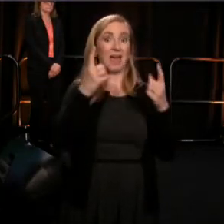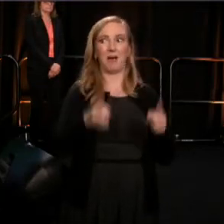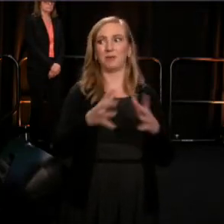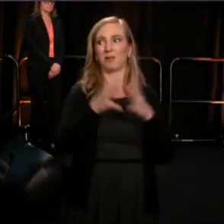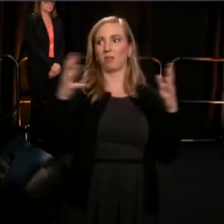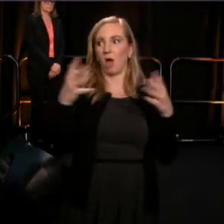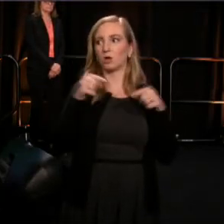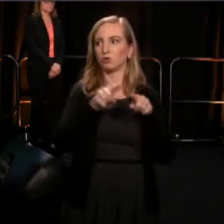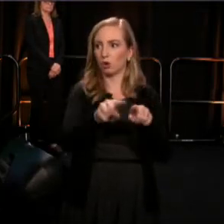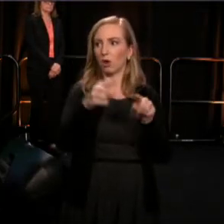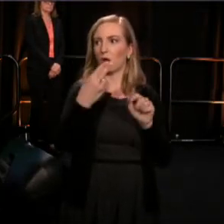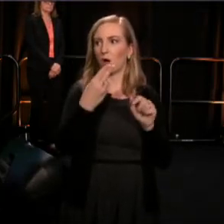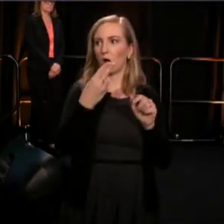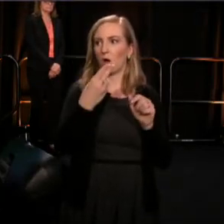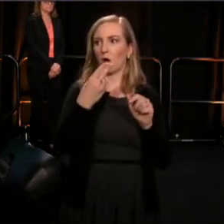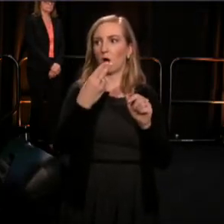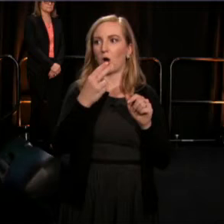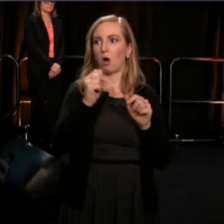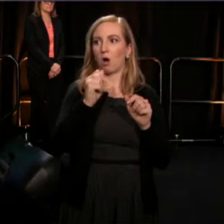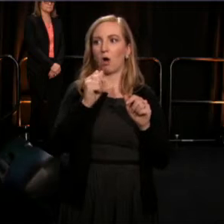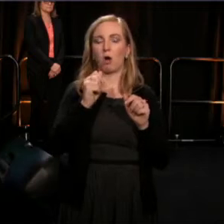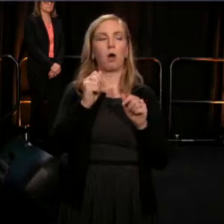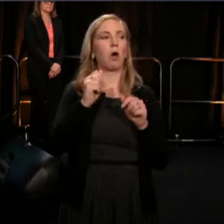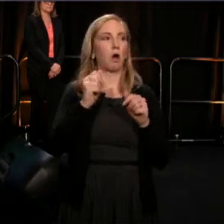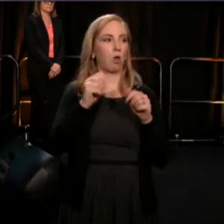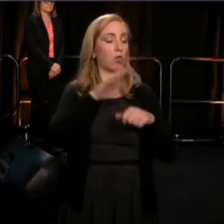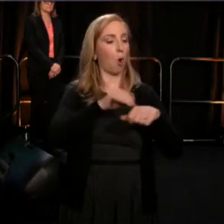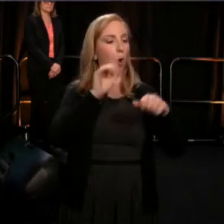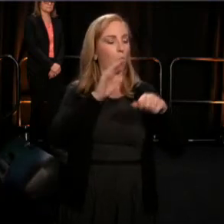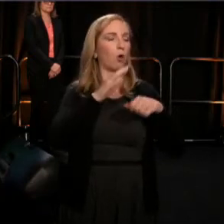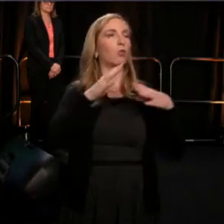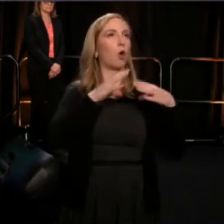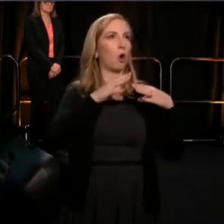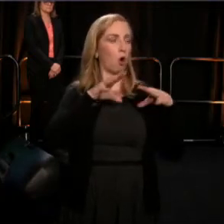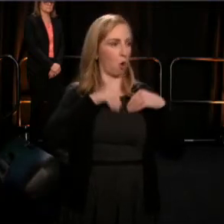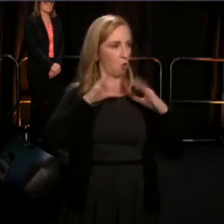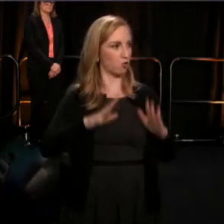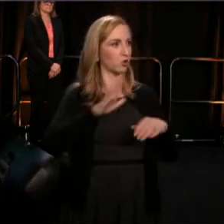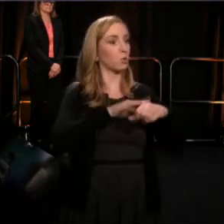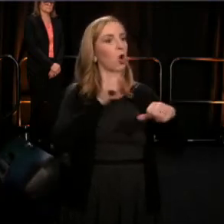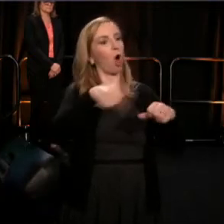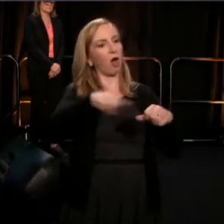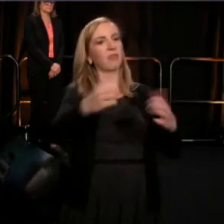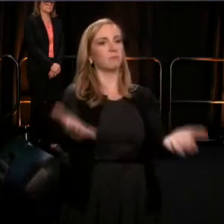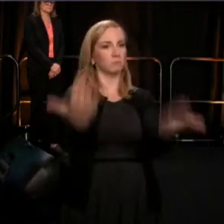This entertainment for whites consisted of whatever the slave imagined or knew,